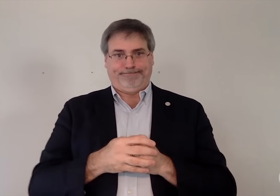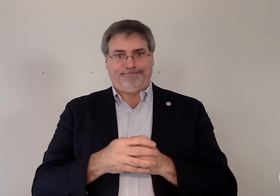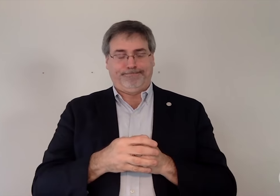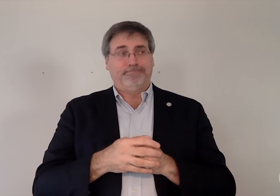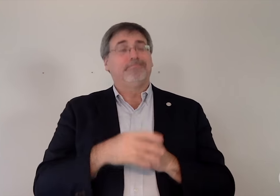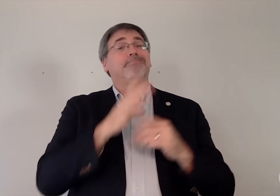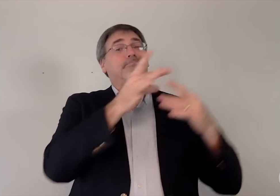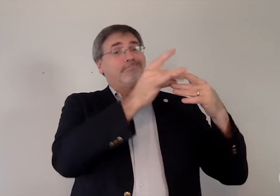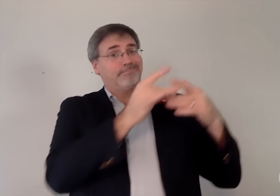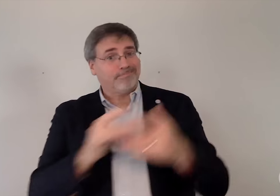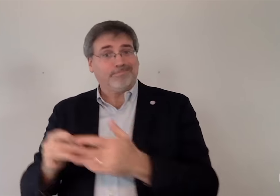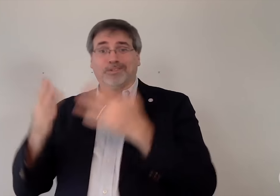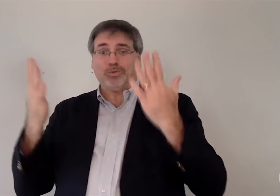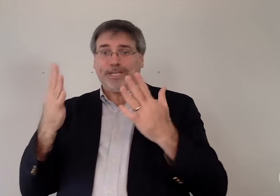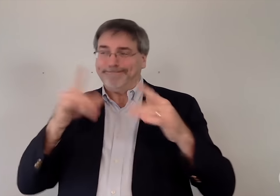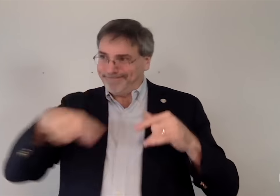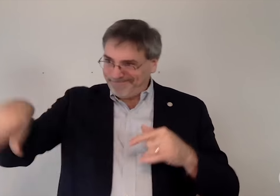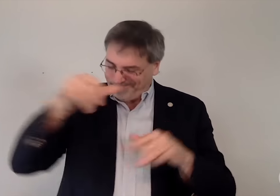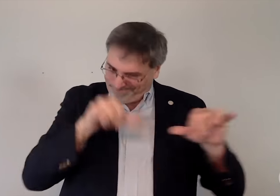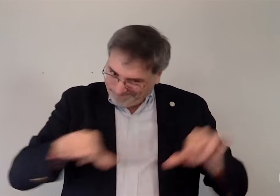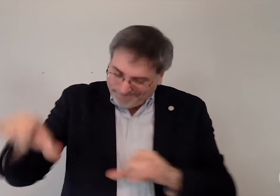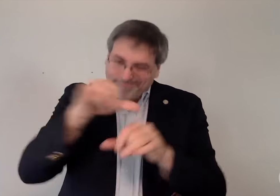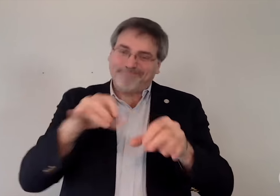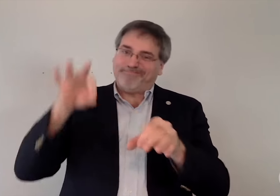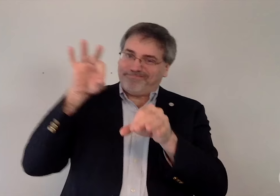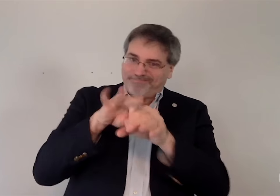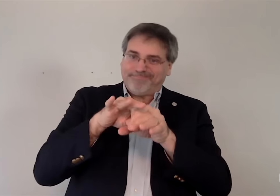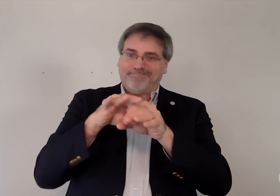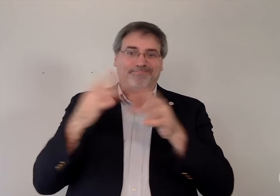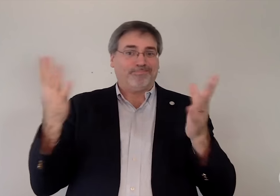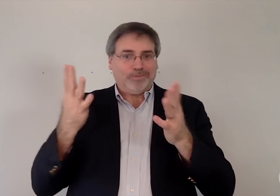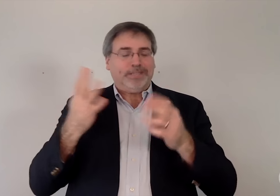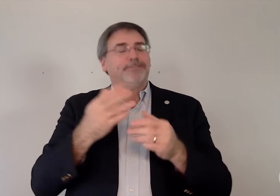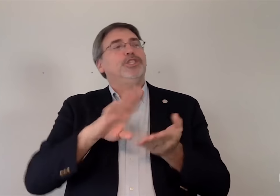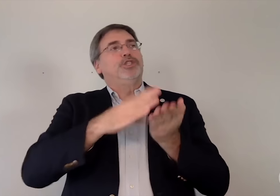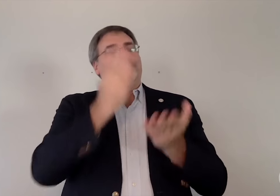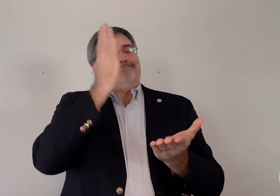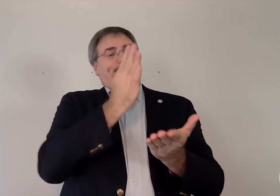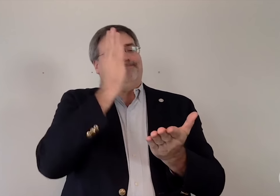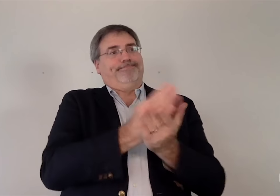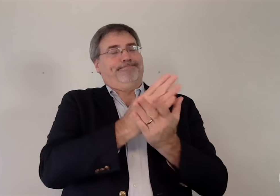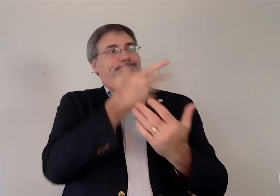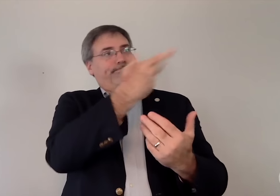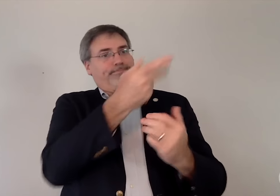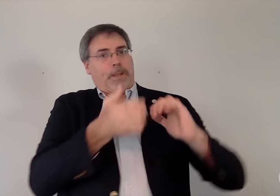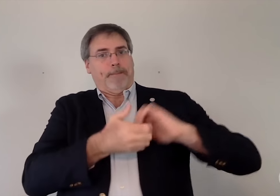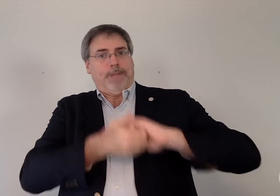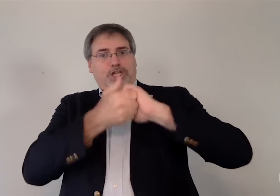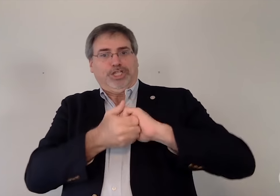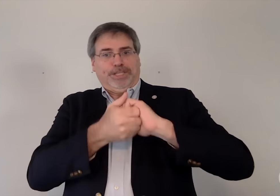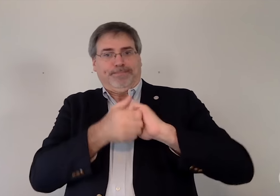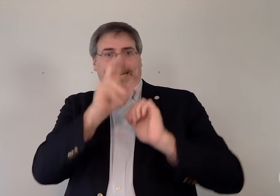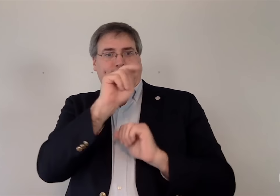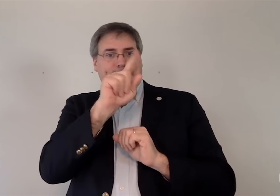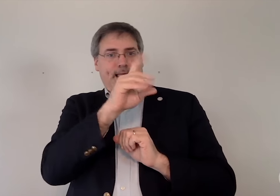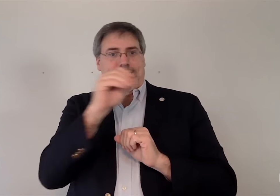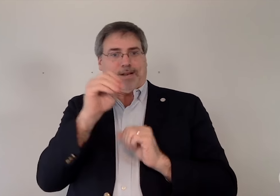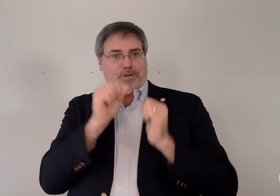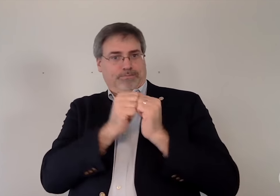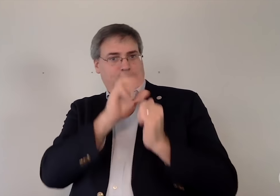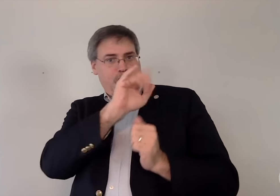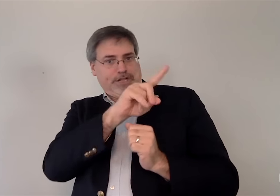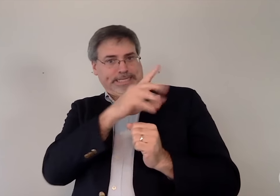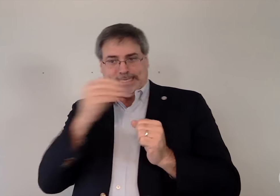This was followed by a unanimous vote to cease NAD partnership with RID with on the NAD-RID